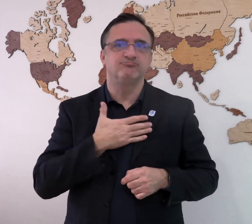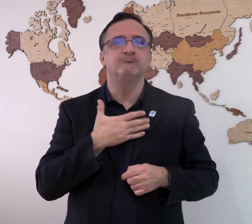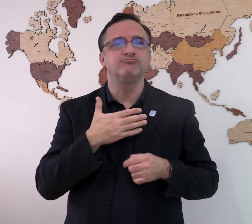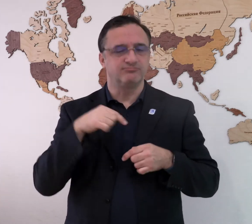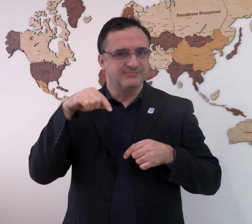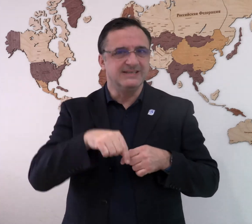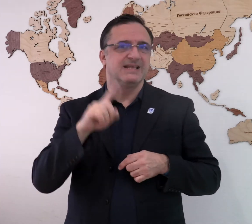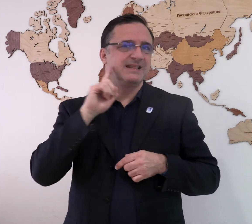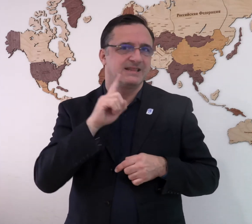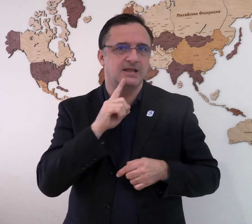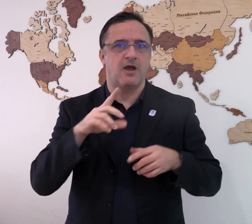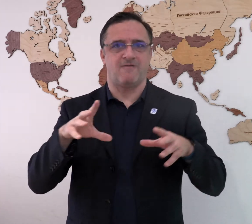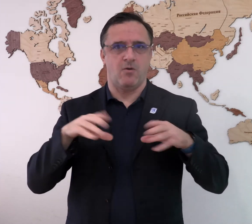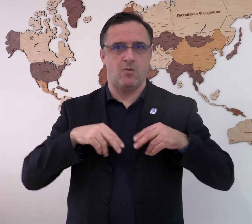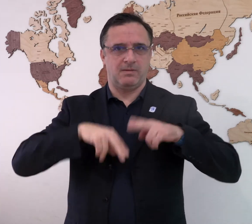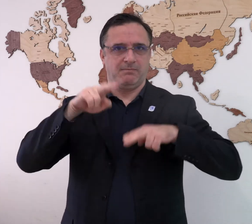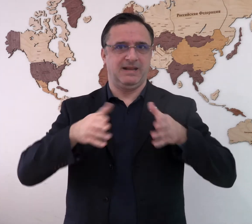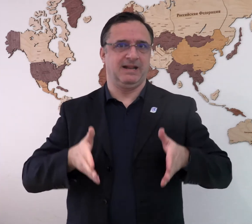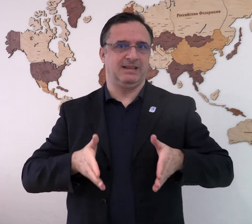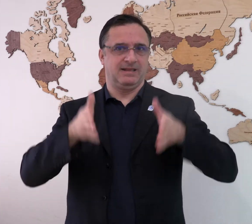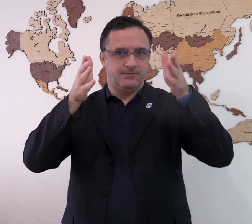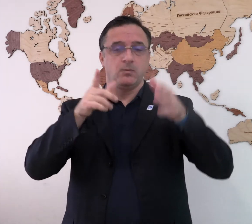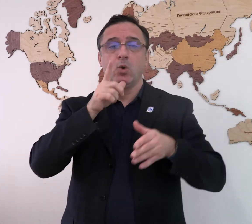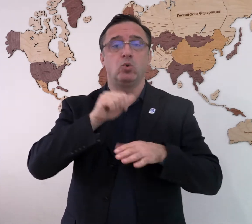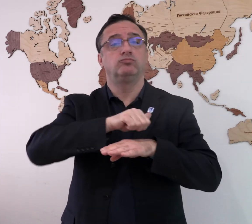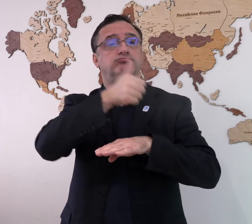to hold a meeting within the walls of the Central Office of the VOG -